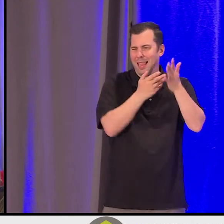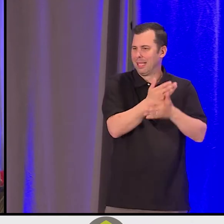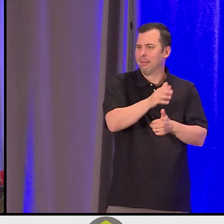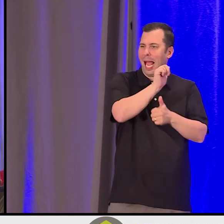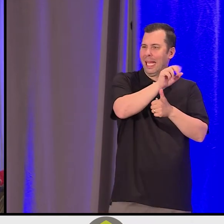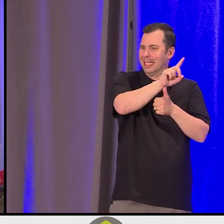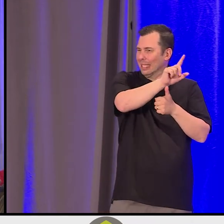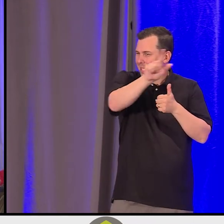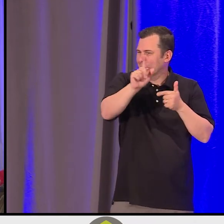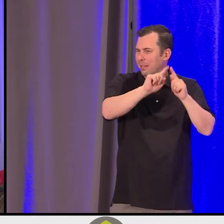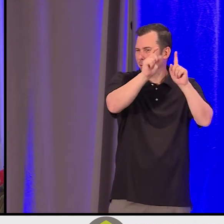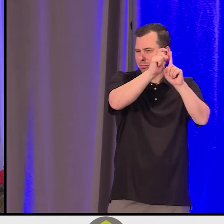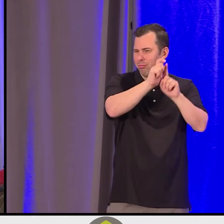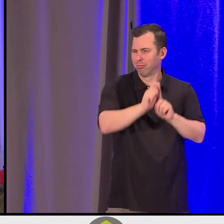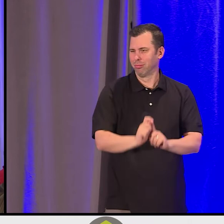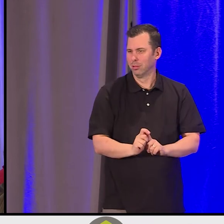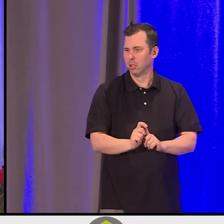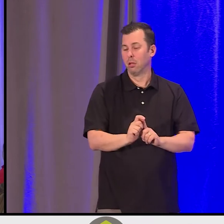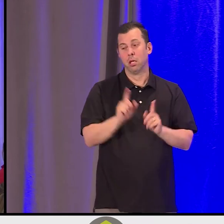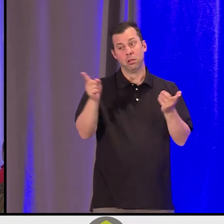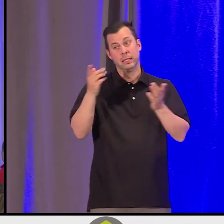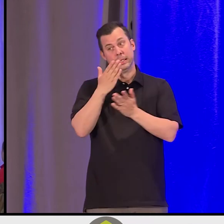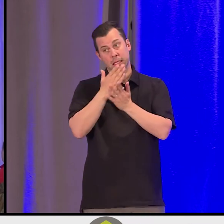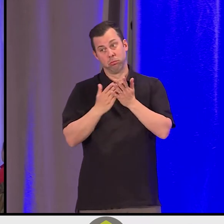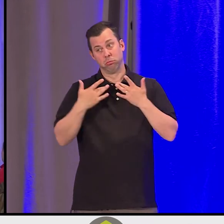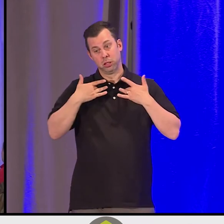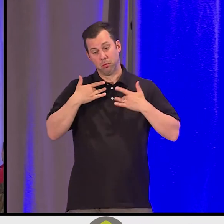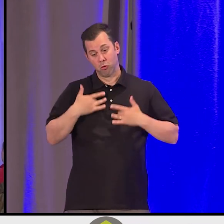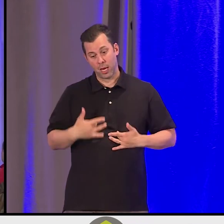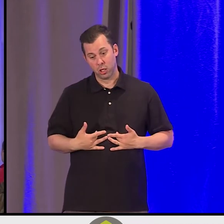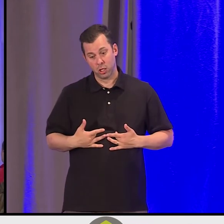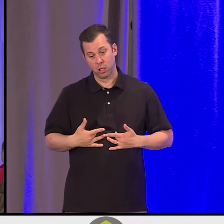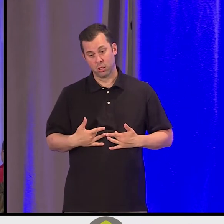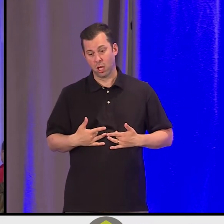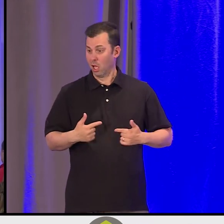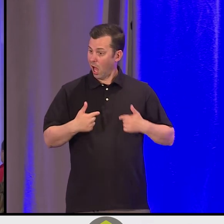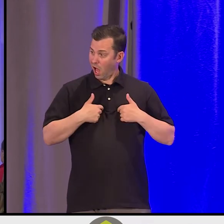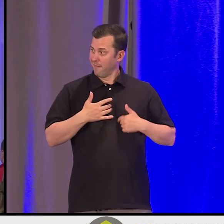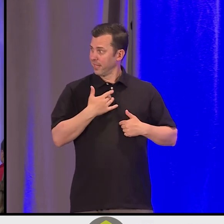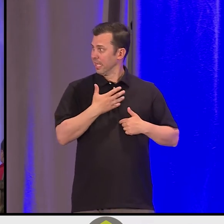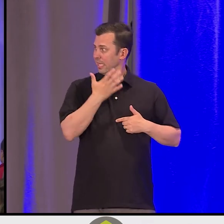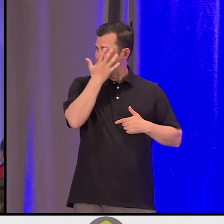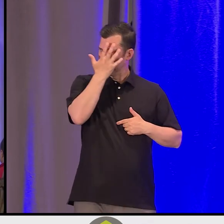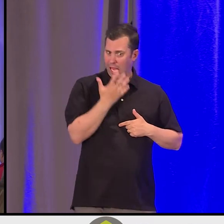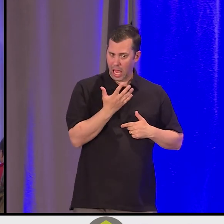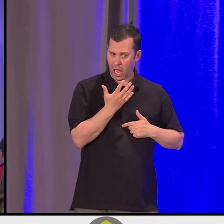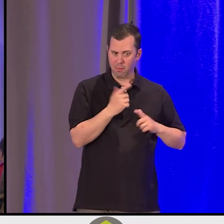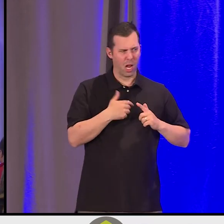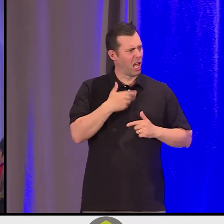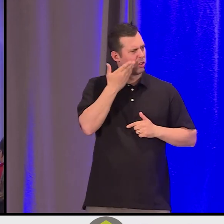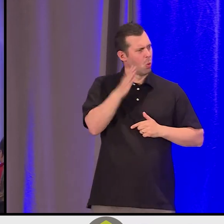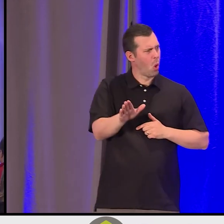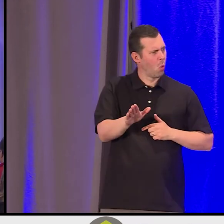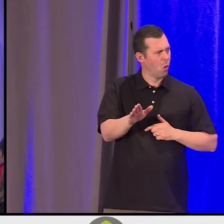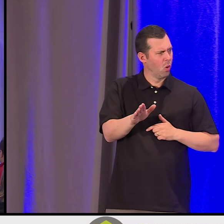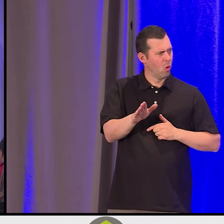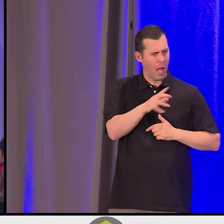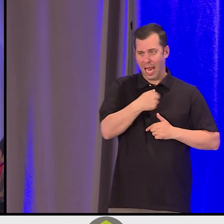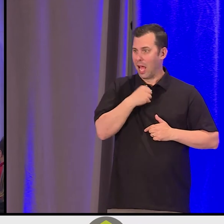The toughest ones are around depression and feeling sad, but not even knowing that you're feeling sad and not even having a lexicon. "I feel fine."